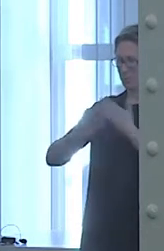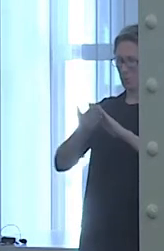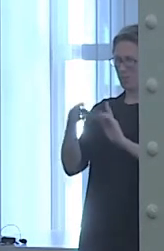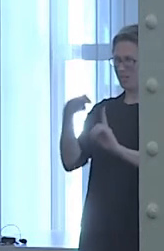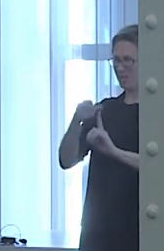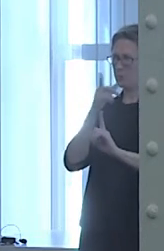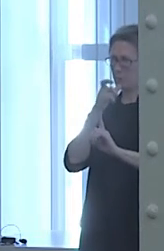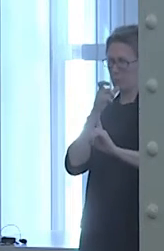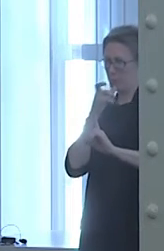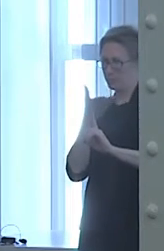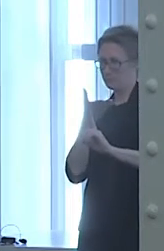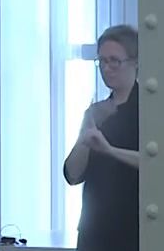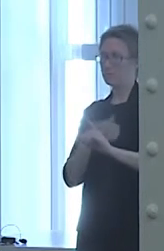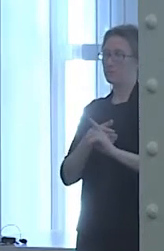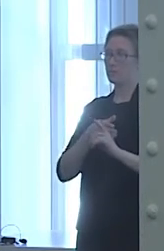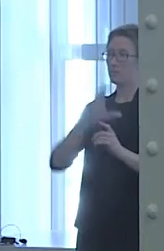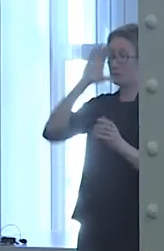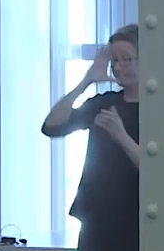the children, their parents.